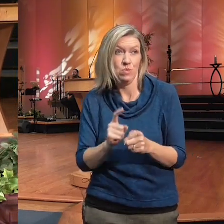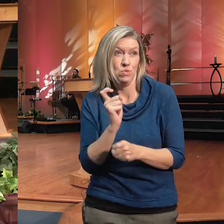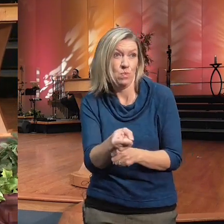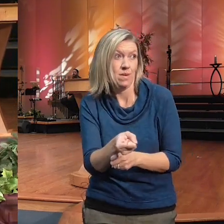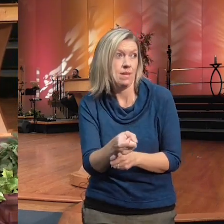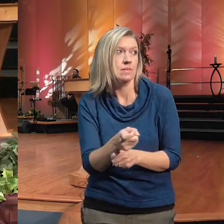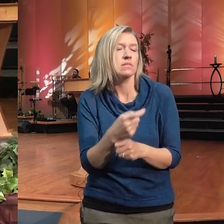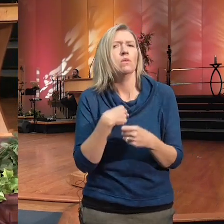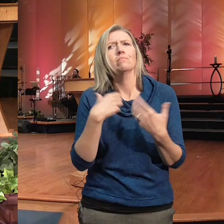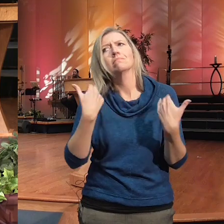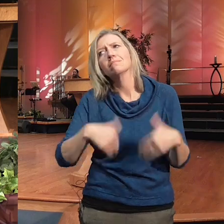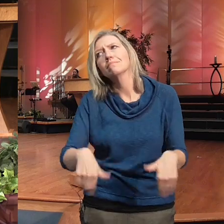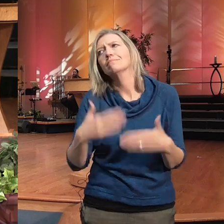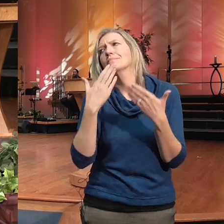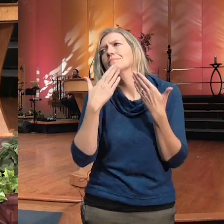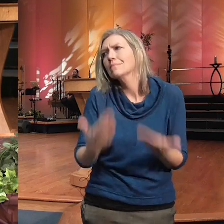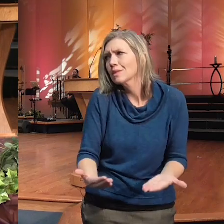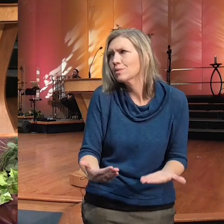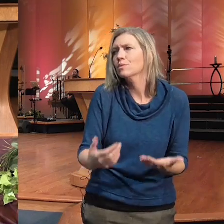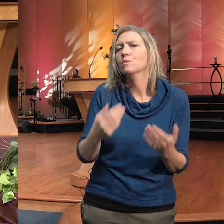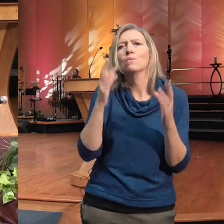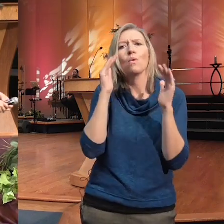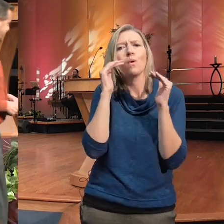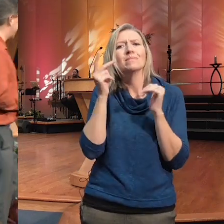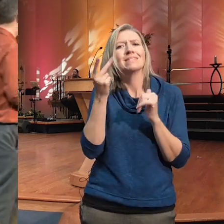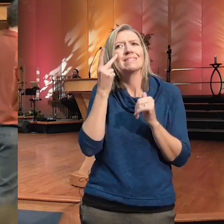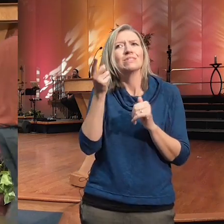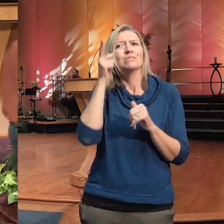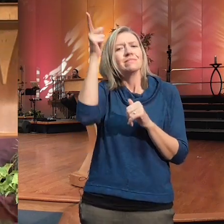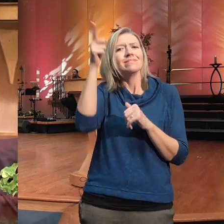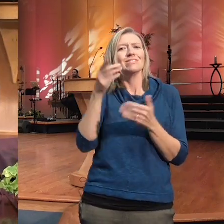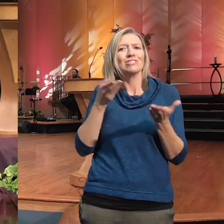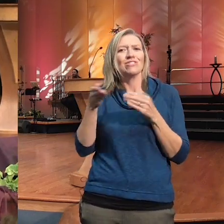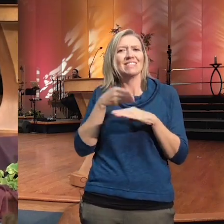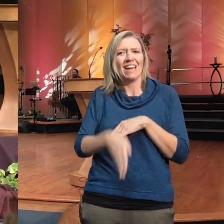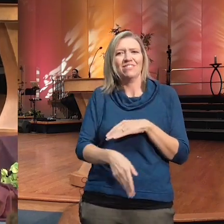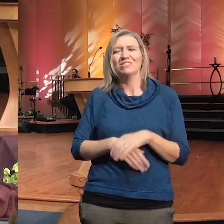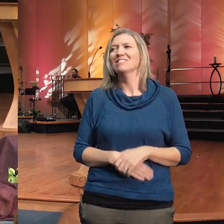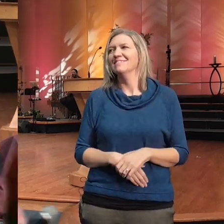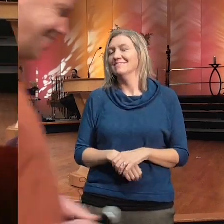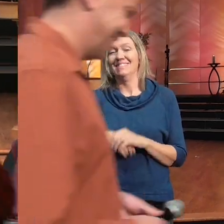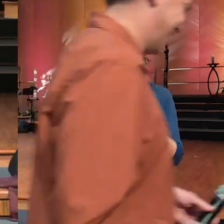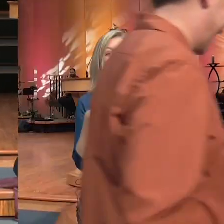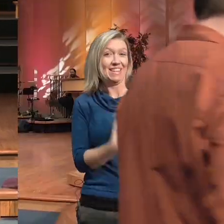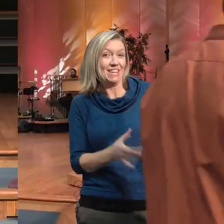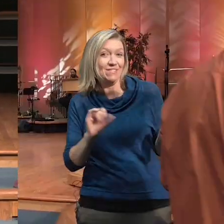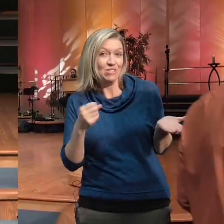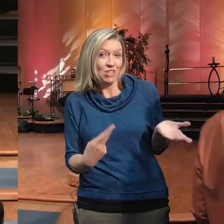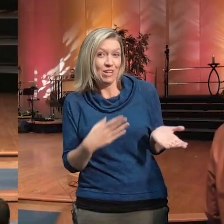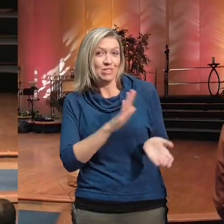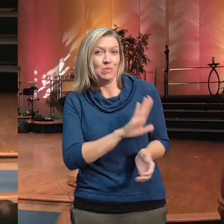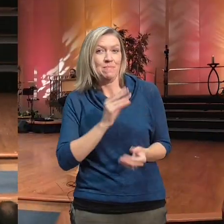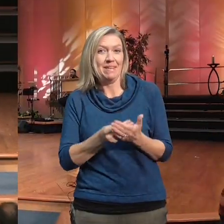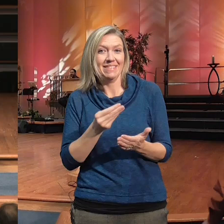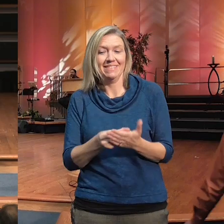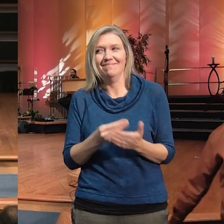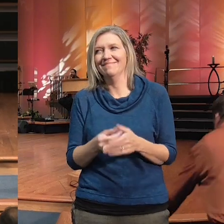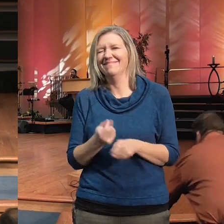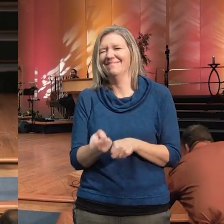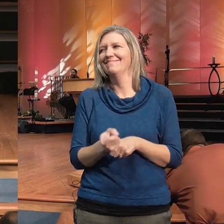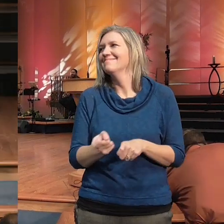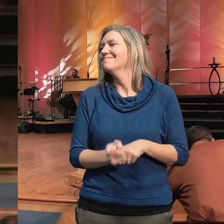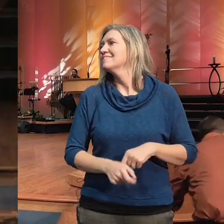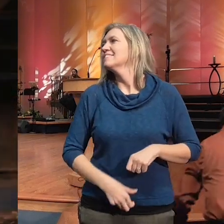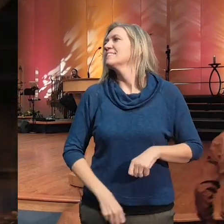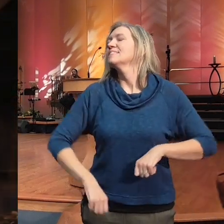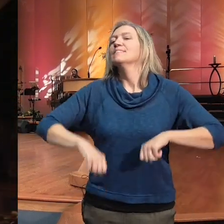after service in the lobby yeah go give Josh your money and so with that we also now step